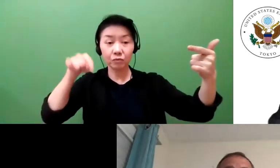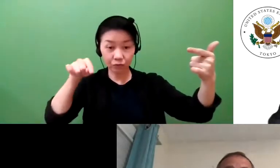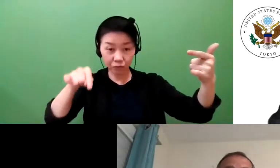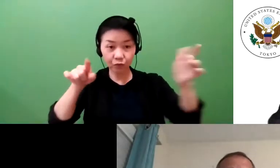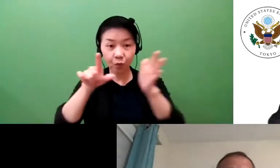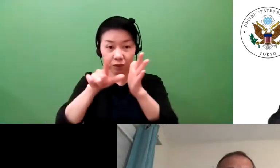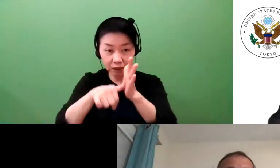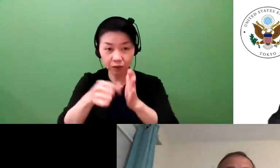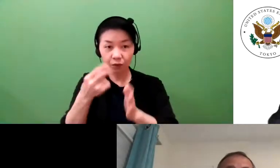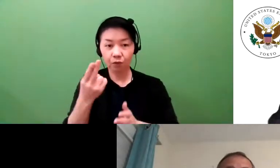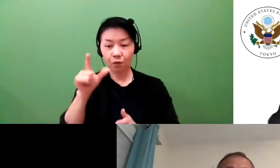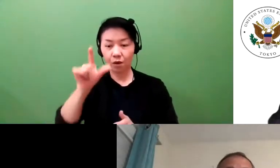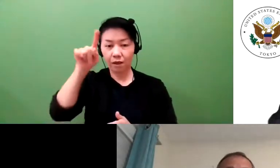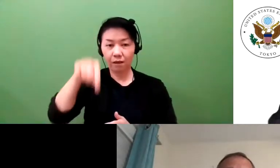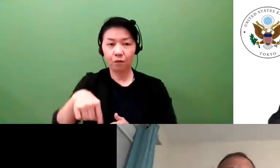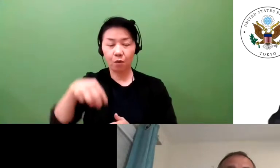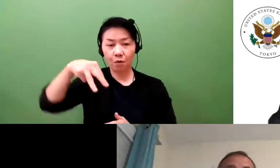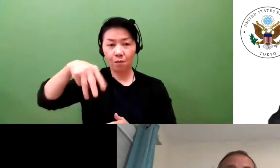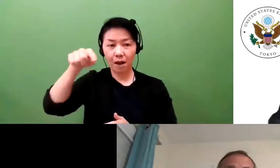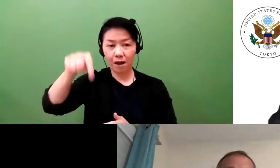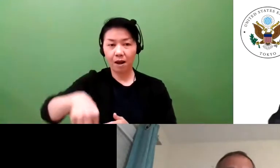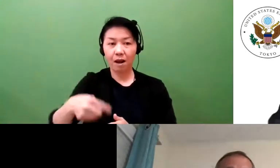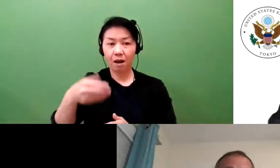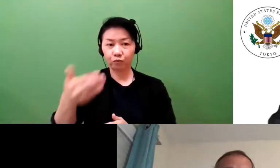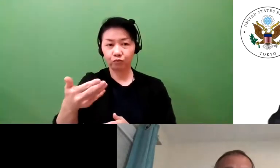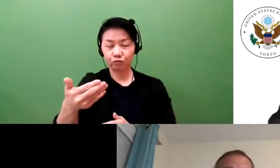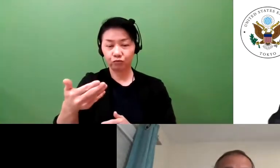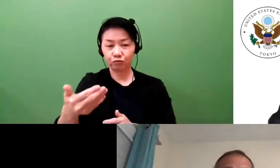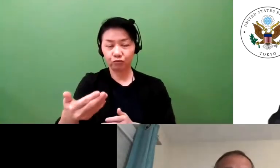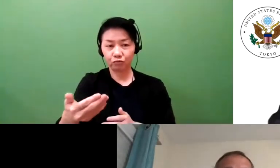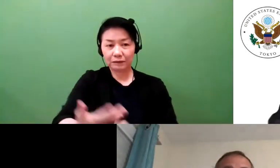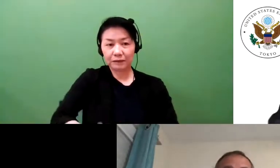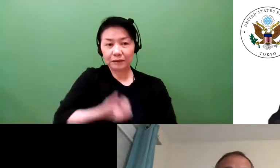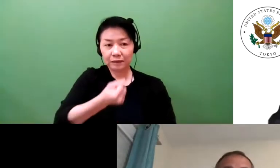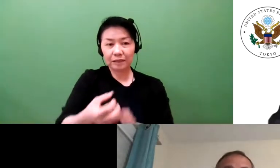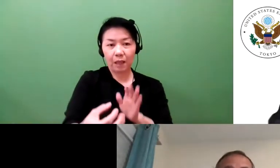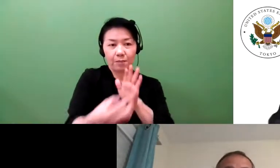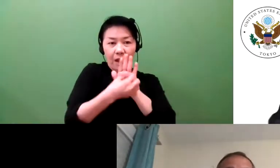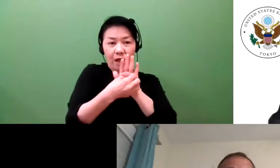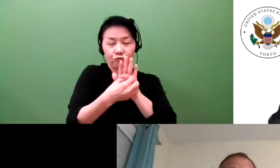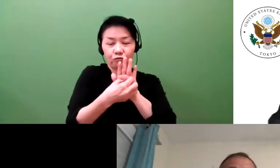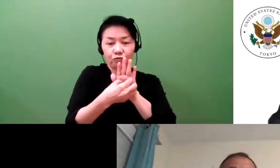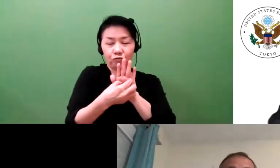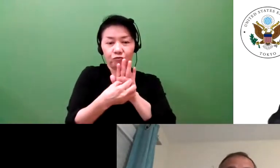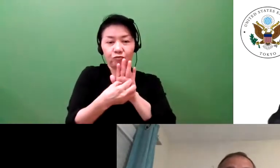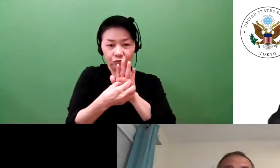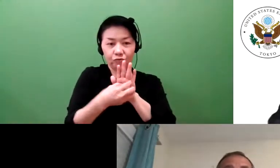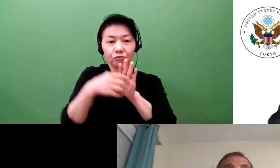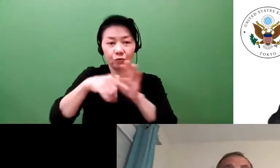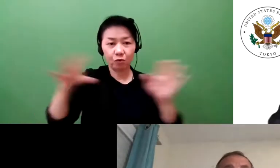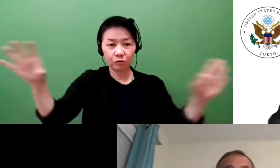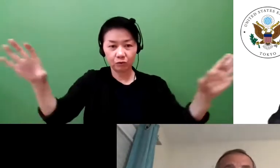They protect against confusion in the marketplace. They protect to ensure that if someone starts